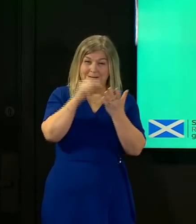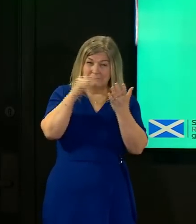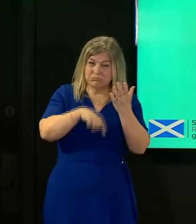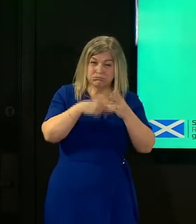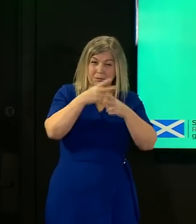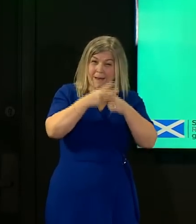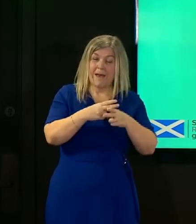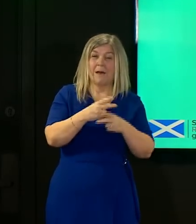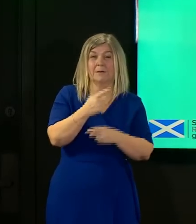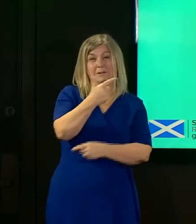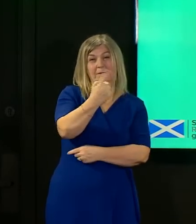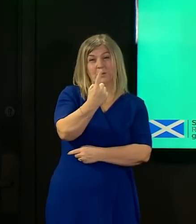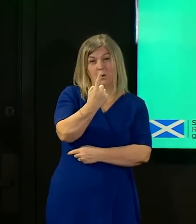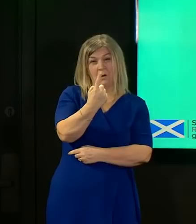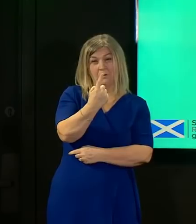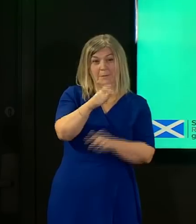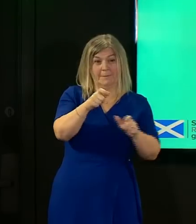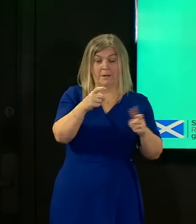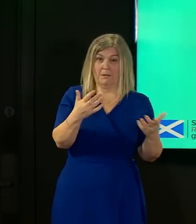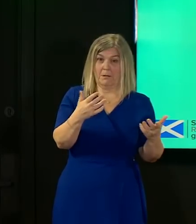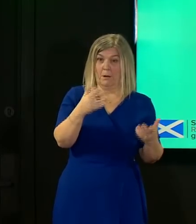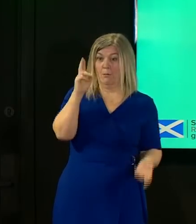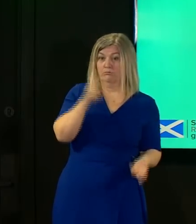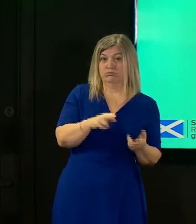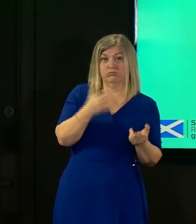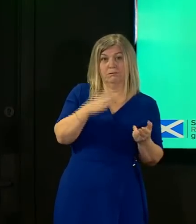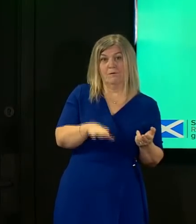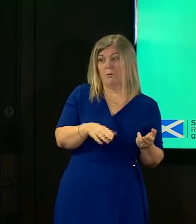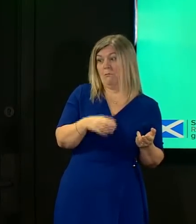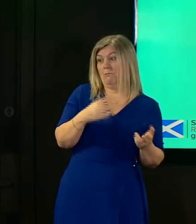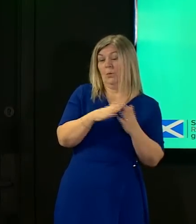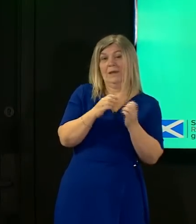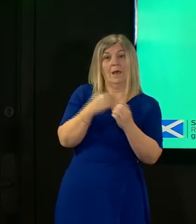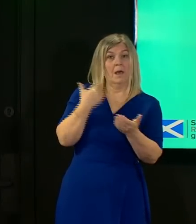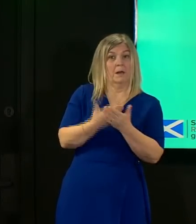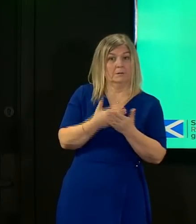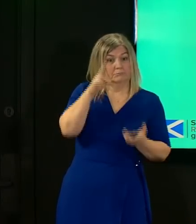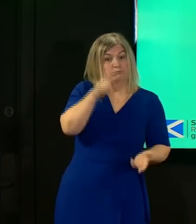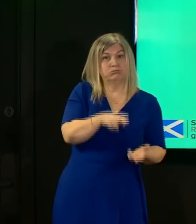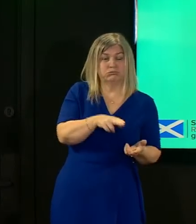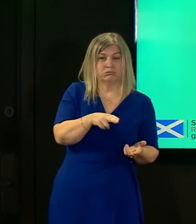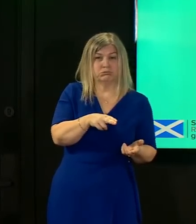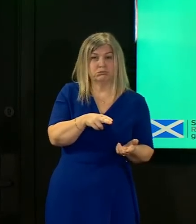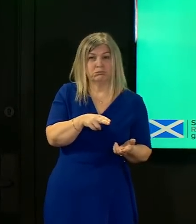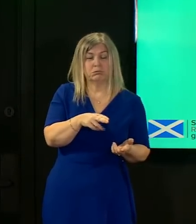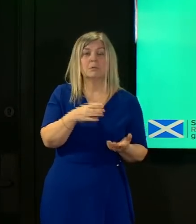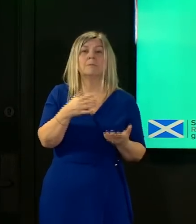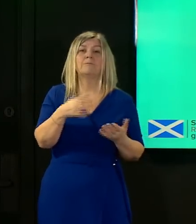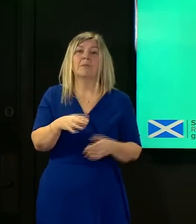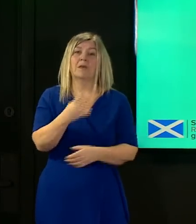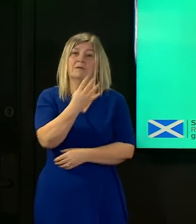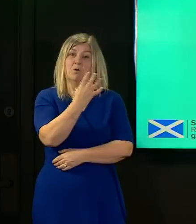further again over the last course of the the weekend that there were 45 admissions to icu in